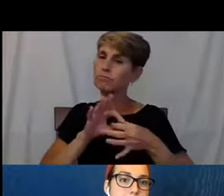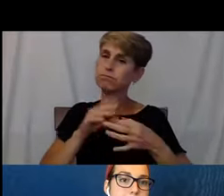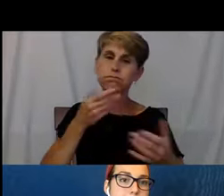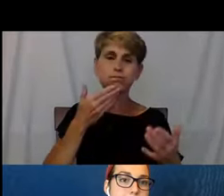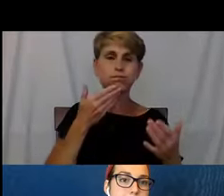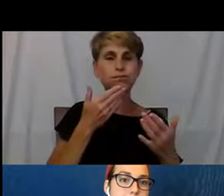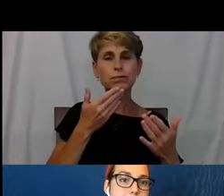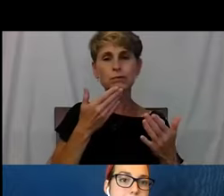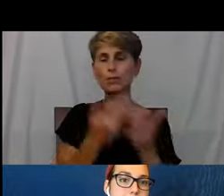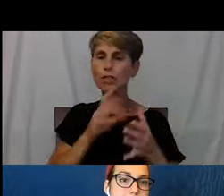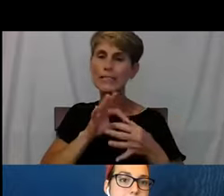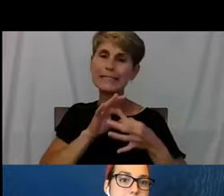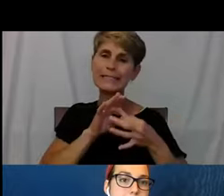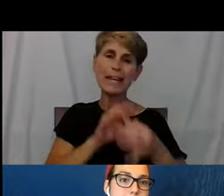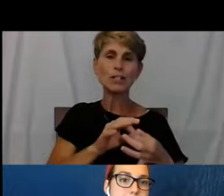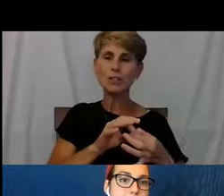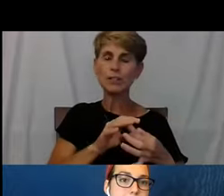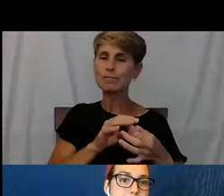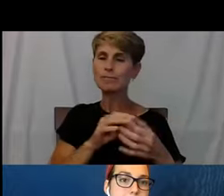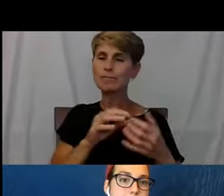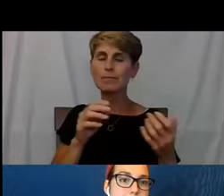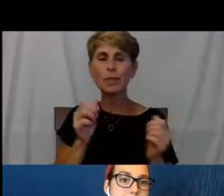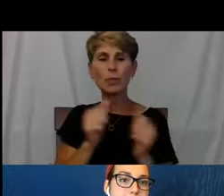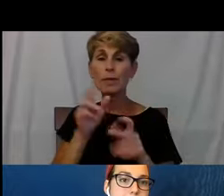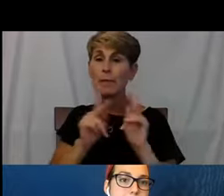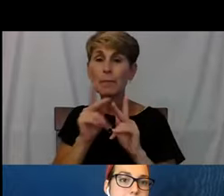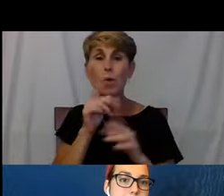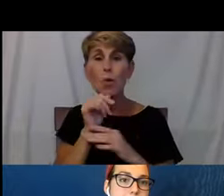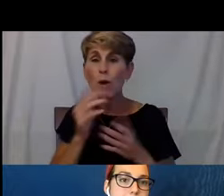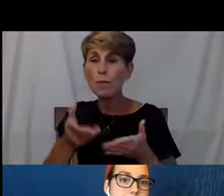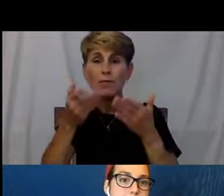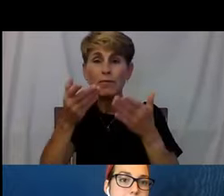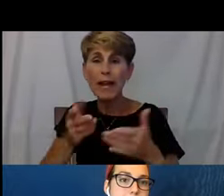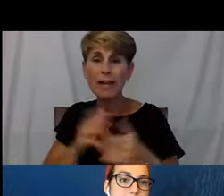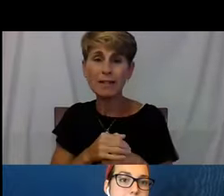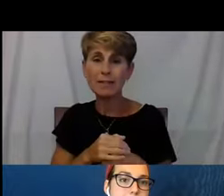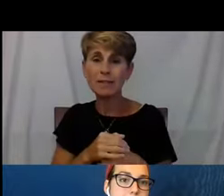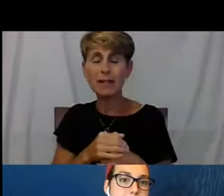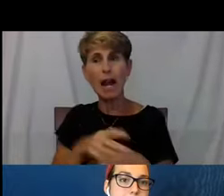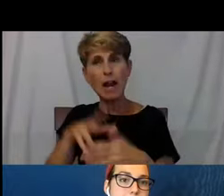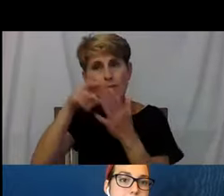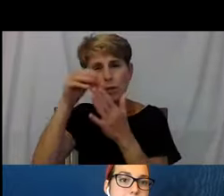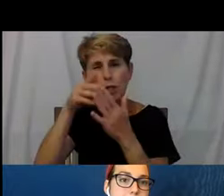who are dedicated to provide health, and I've learned how to self heal and do self care.